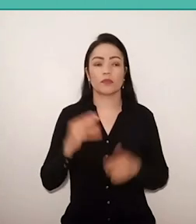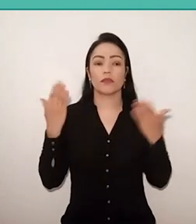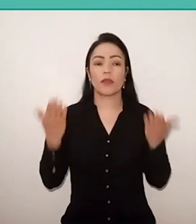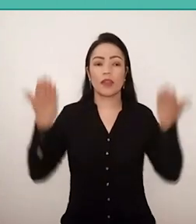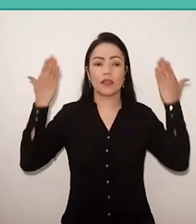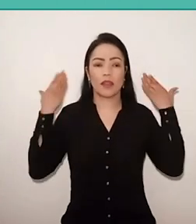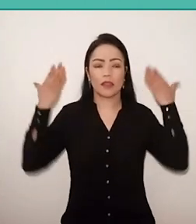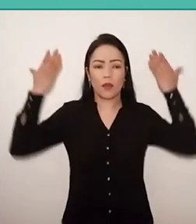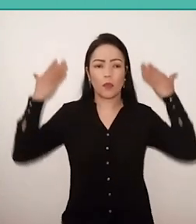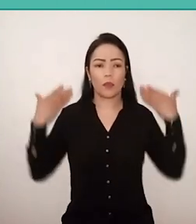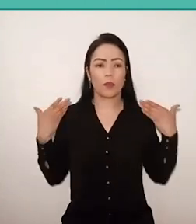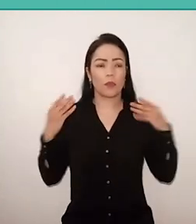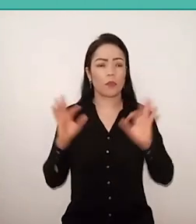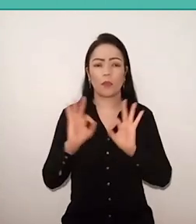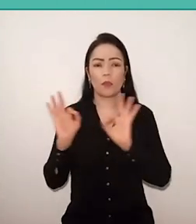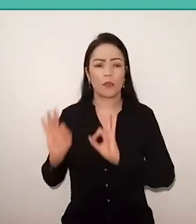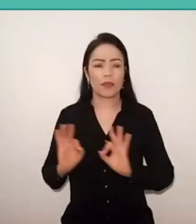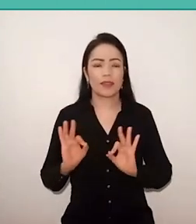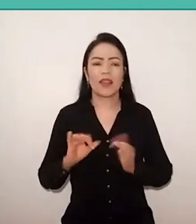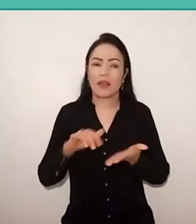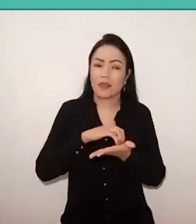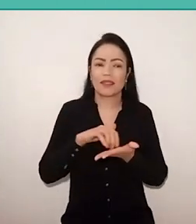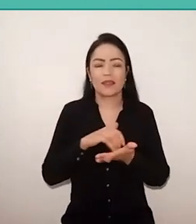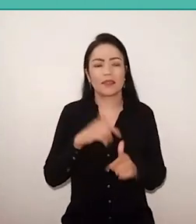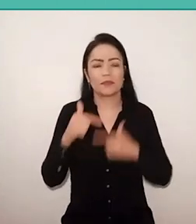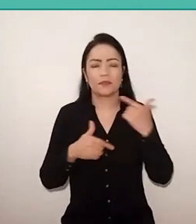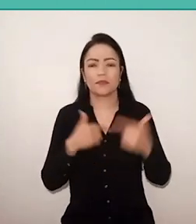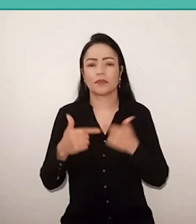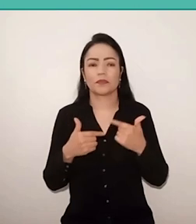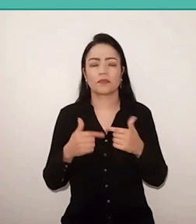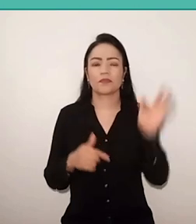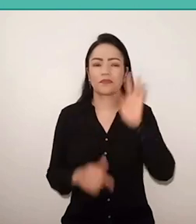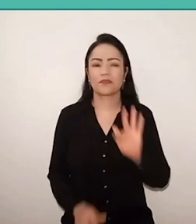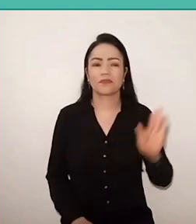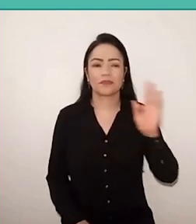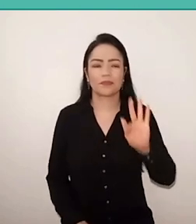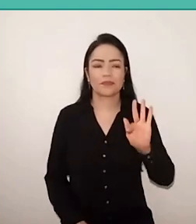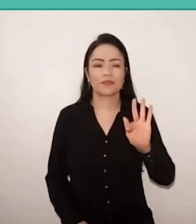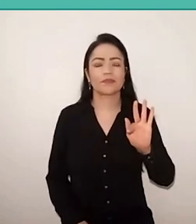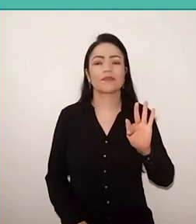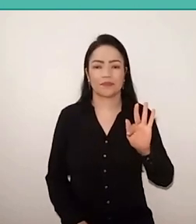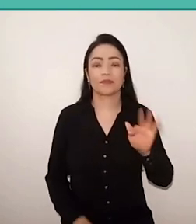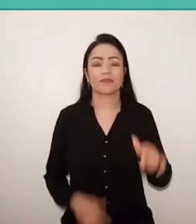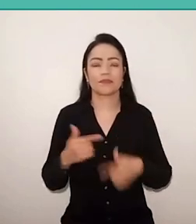because I'm here at my office, working at the university, we are working in person,